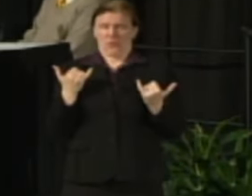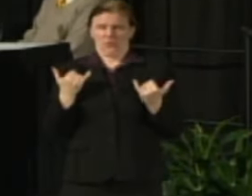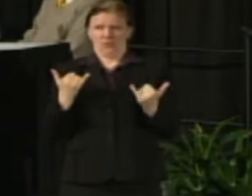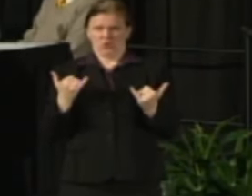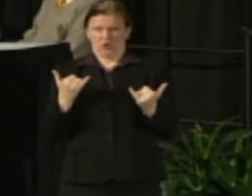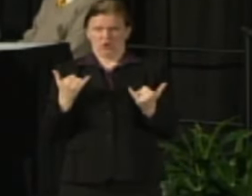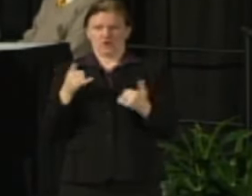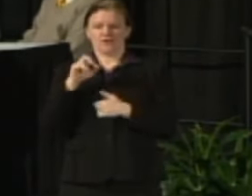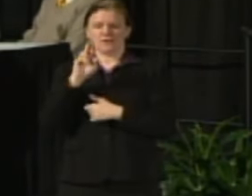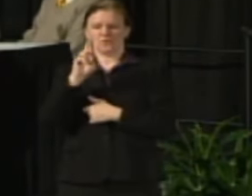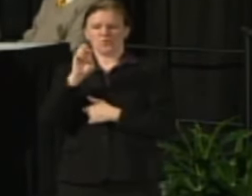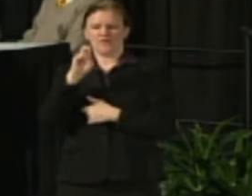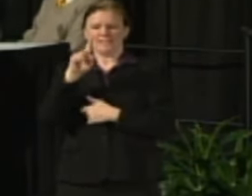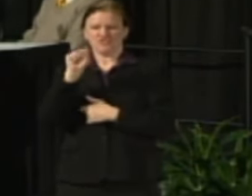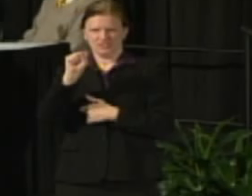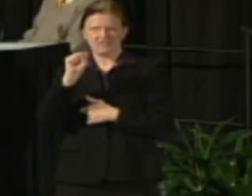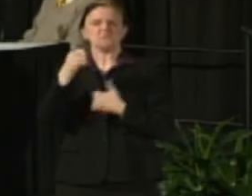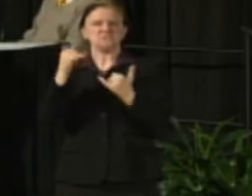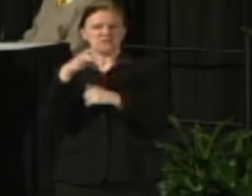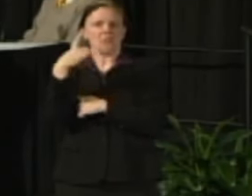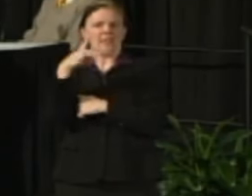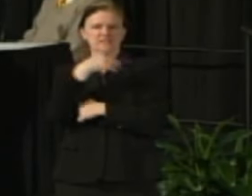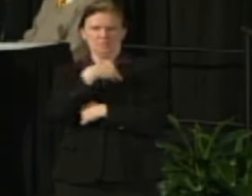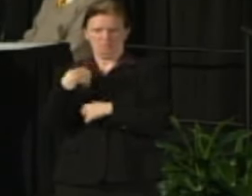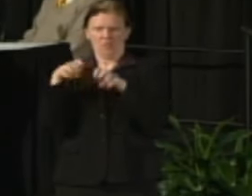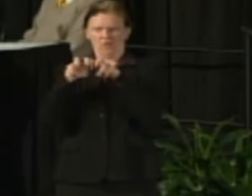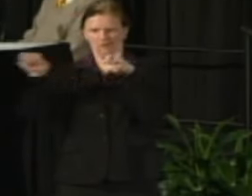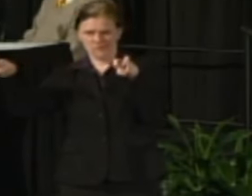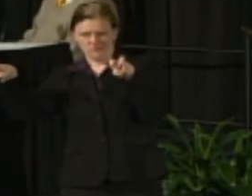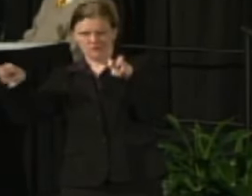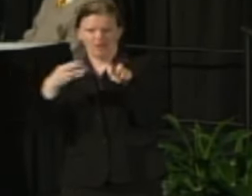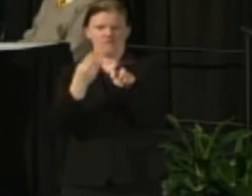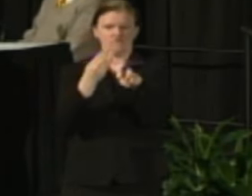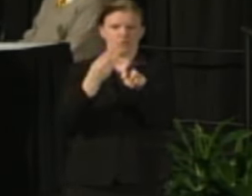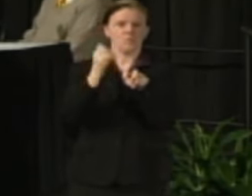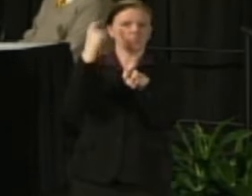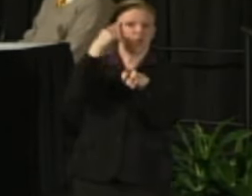It would continue to be an 18 member Board, 14 members appointed by the governor,